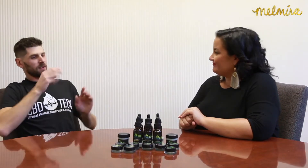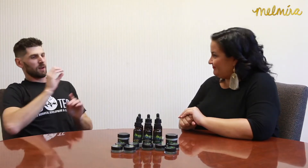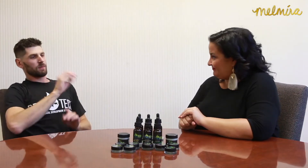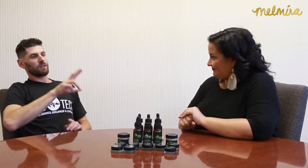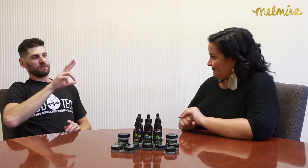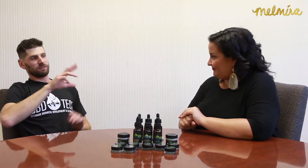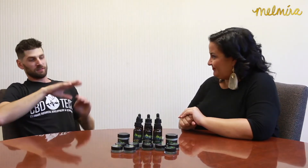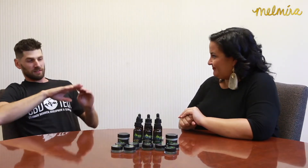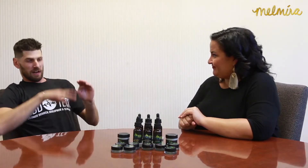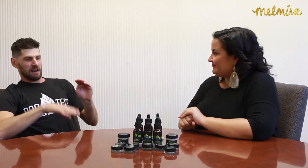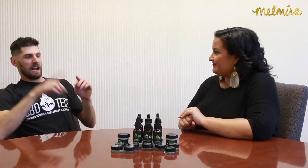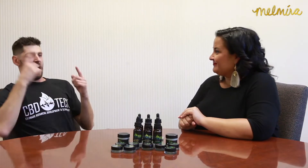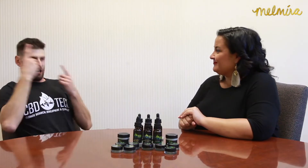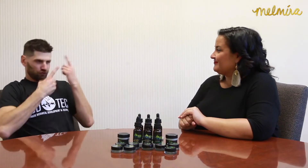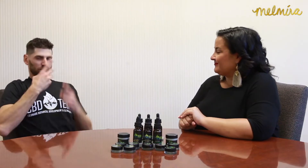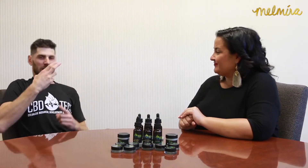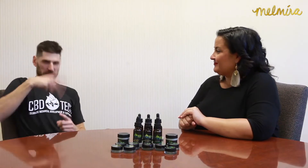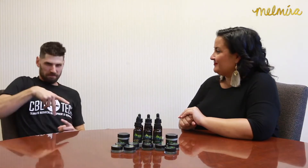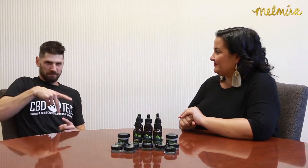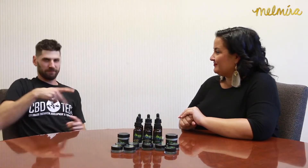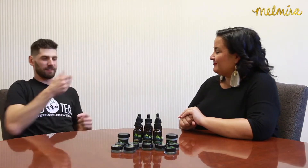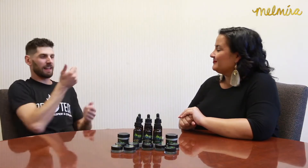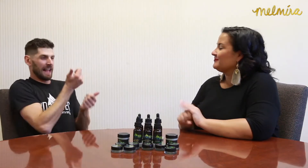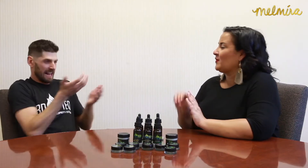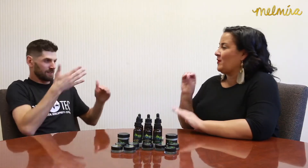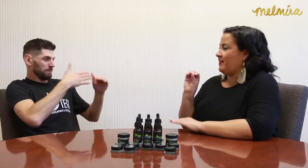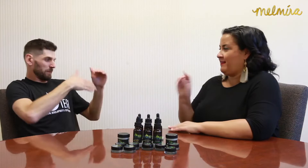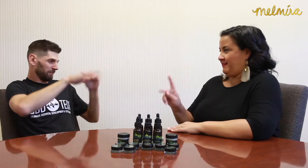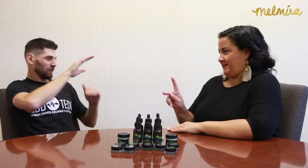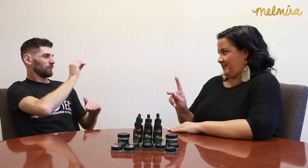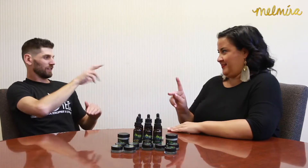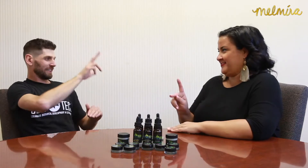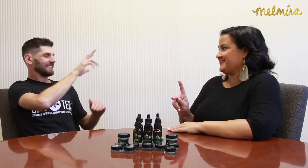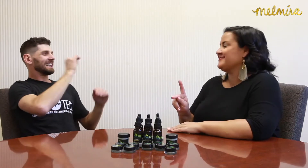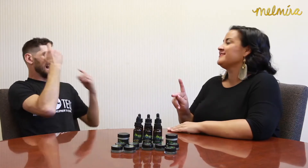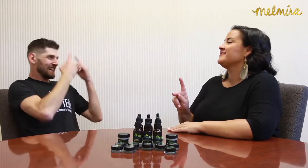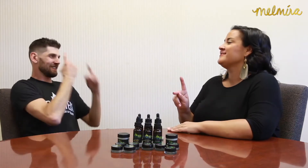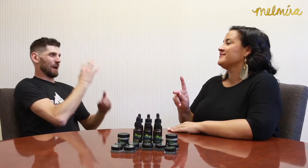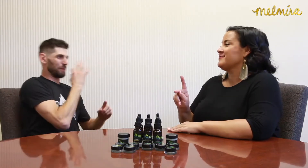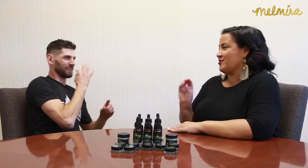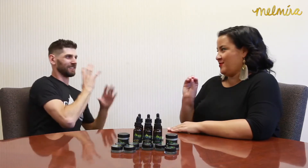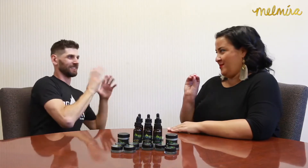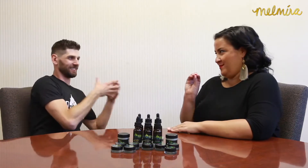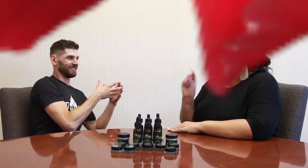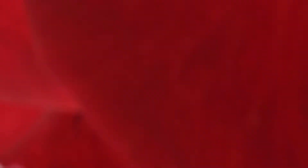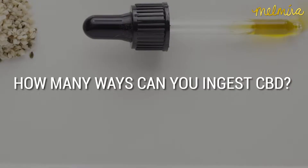So they label the 0.3% or less, which is considered hemp. Anything that is above 0.3% is considered to be marijuana.